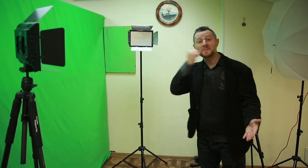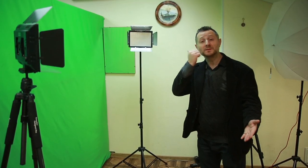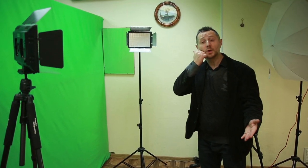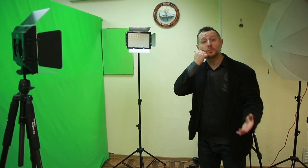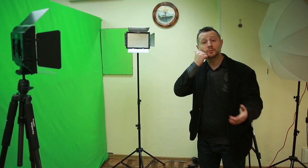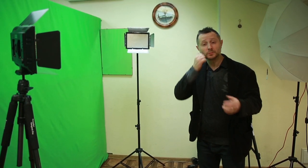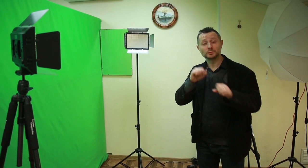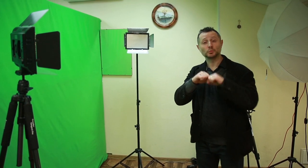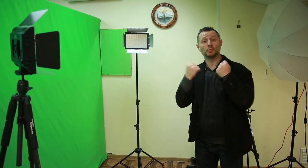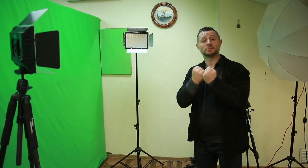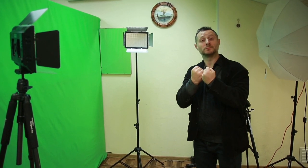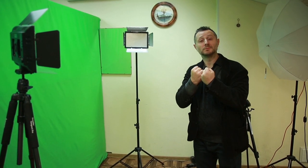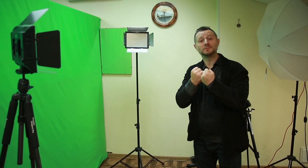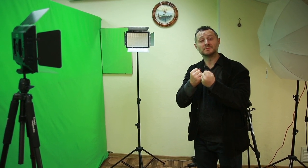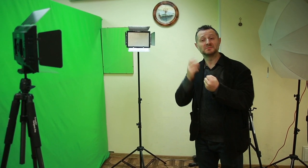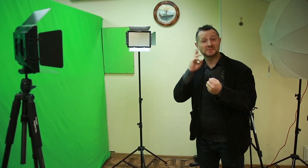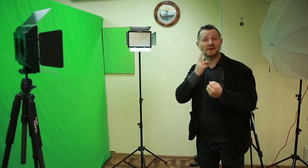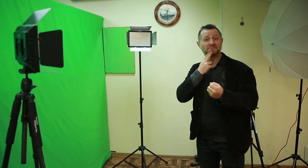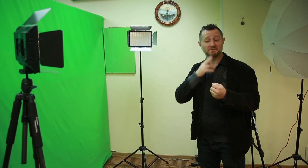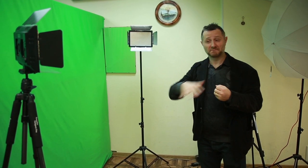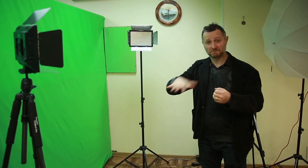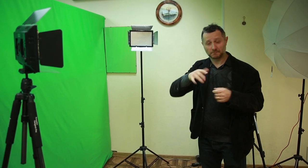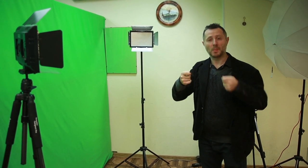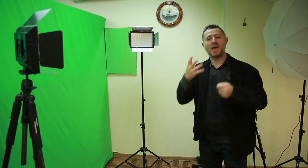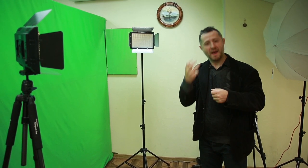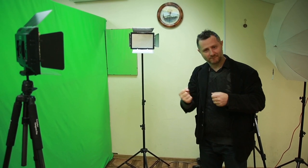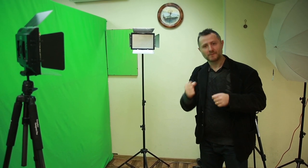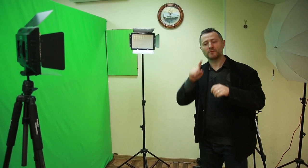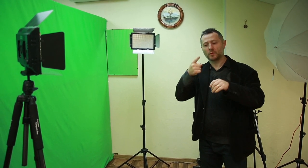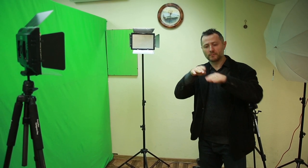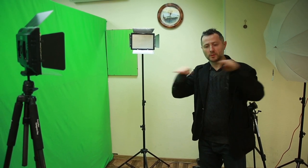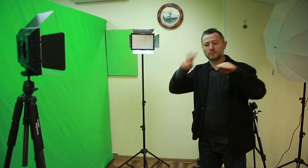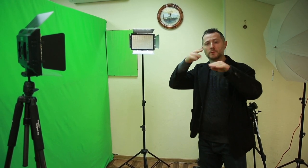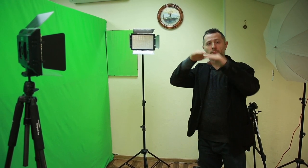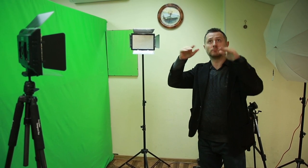The MosVOG building has offices for press and